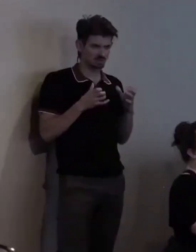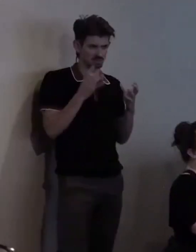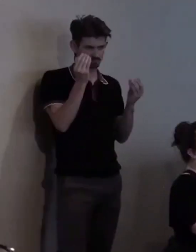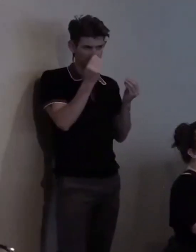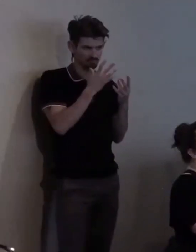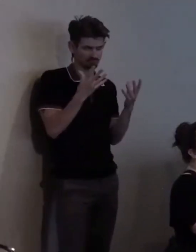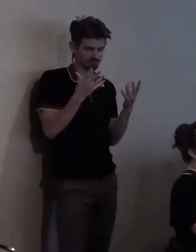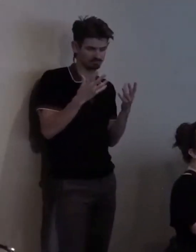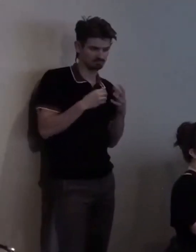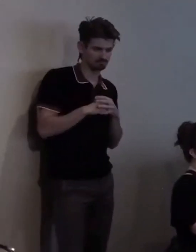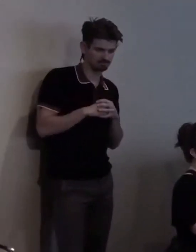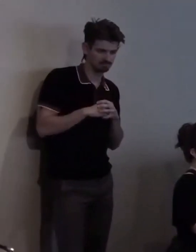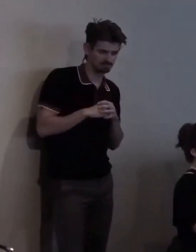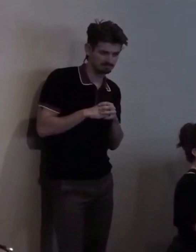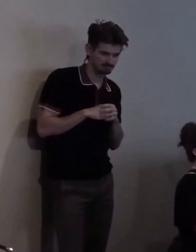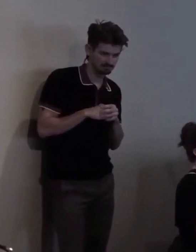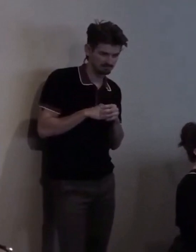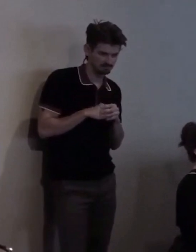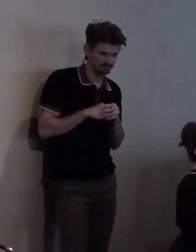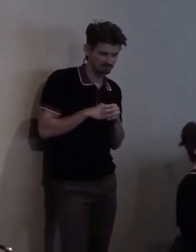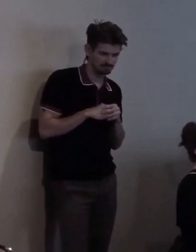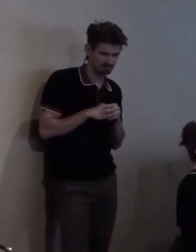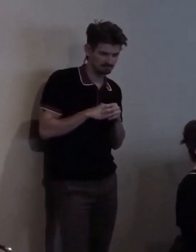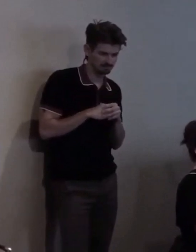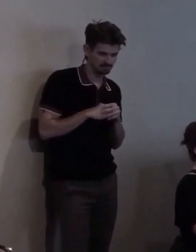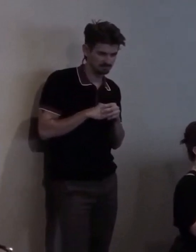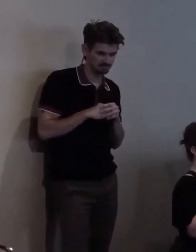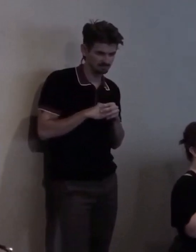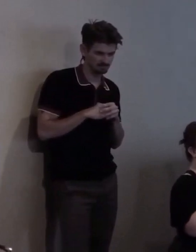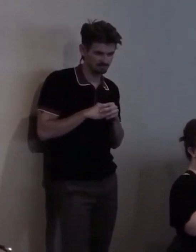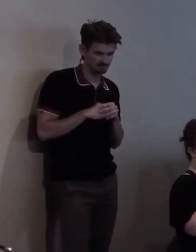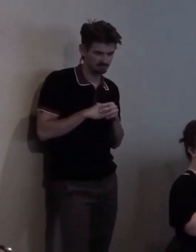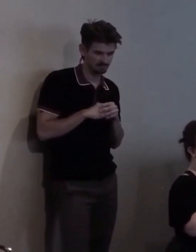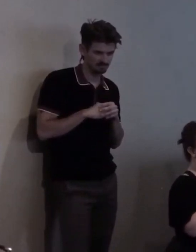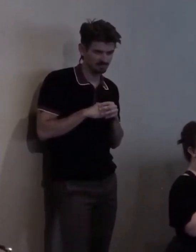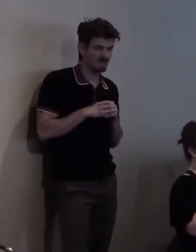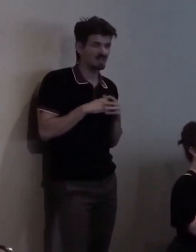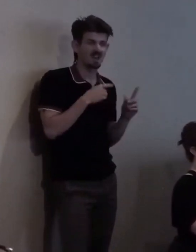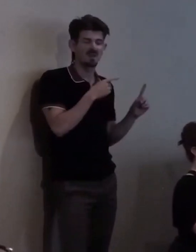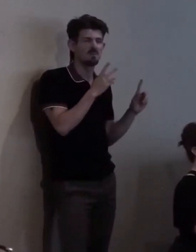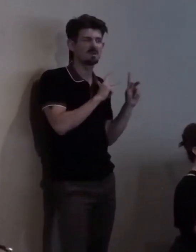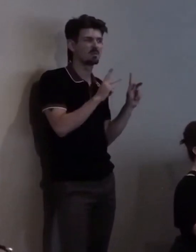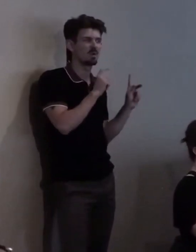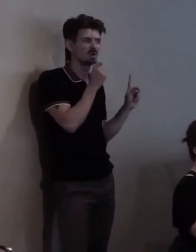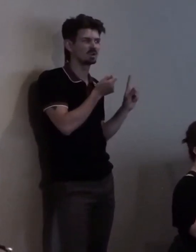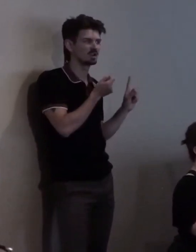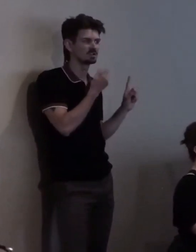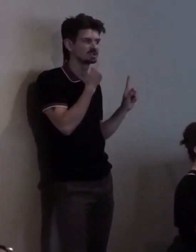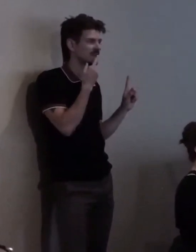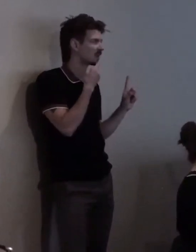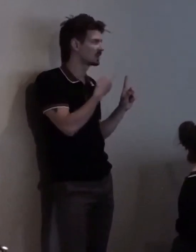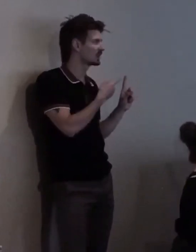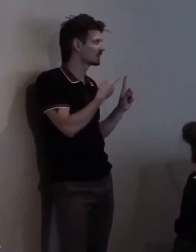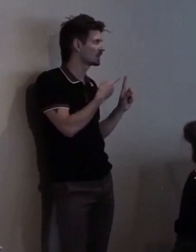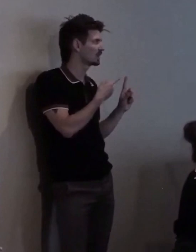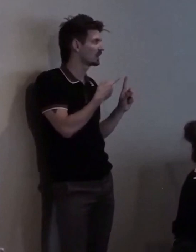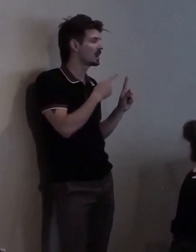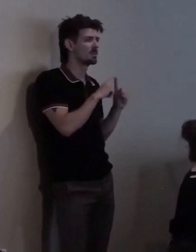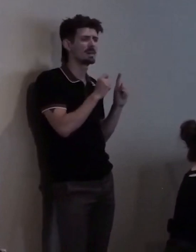Resented when people couldn’t understand her, but they pretend to understand her.